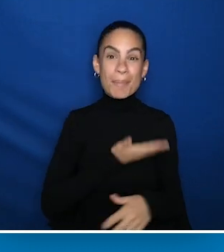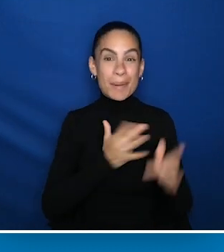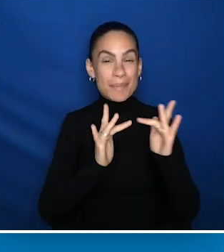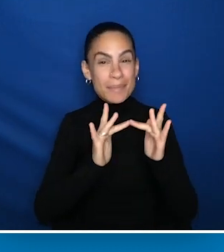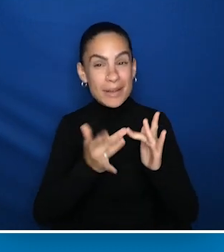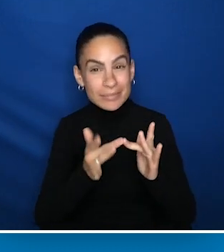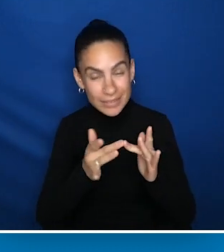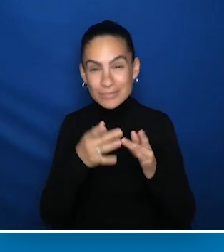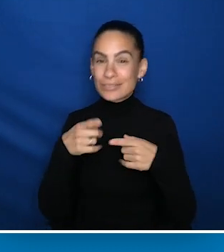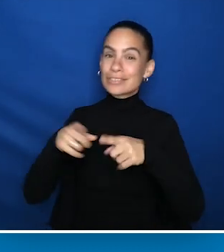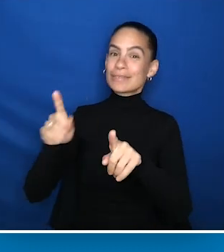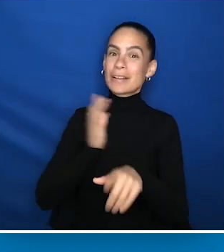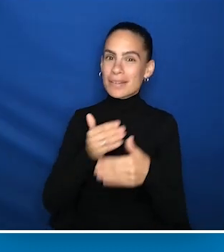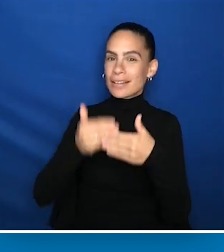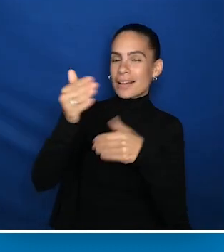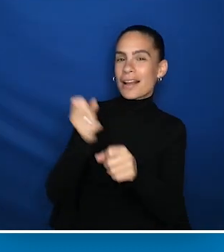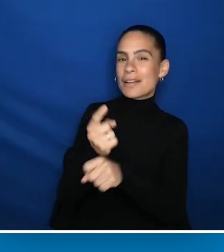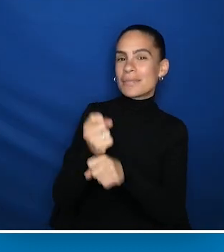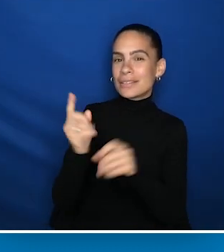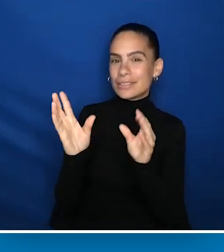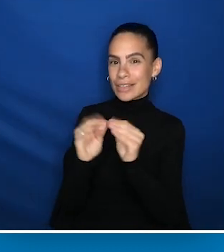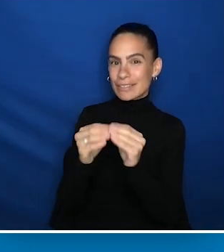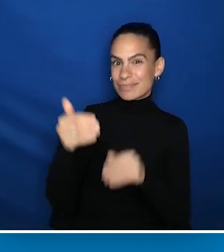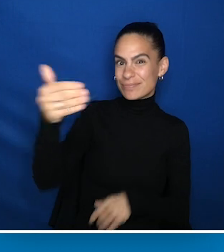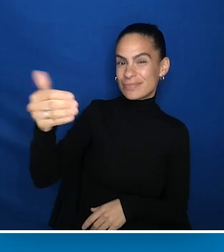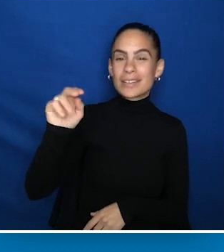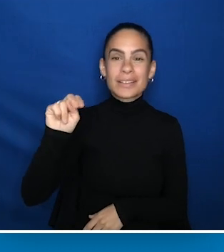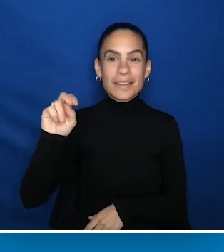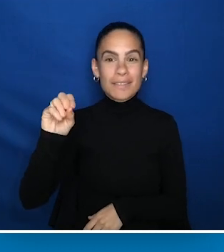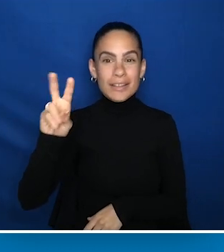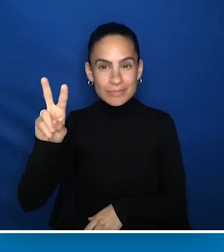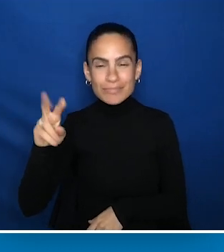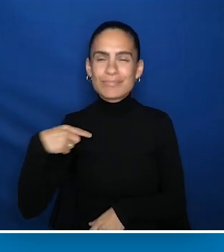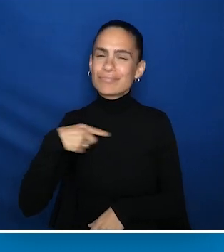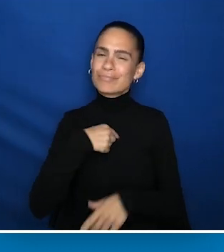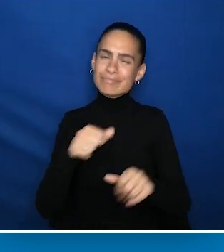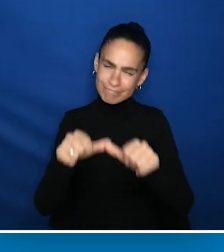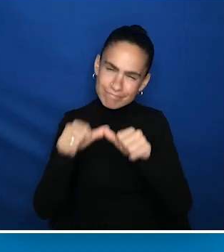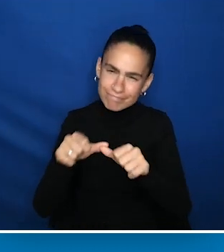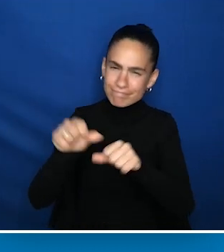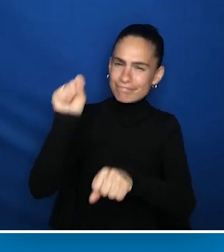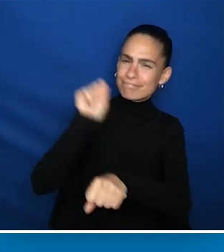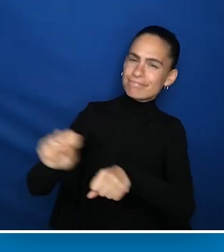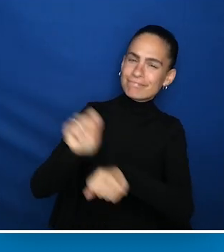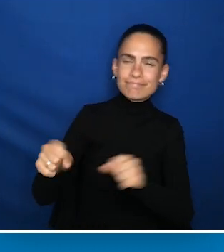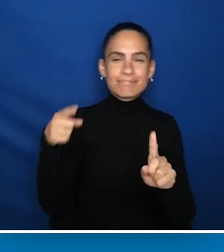on our website and during our next annual conference in November, as we continue to elevate the work of the AUCD network